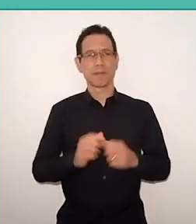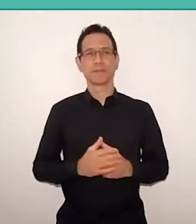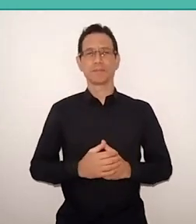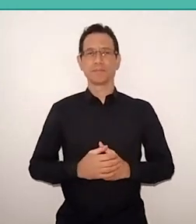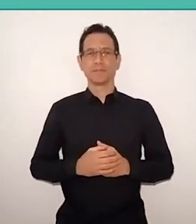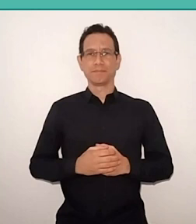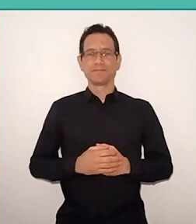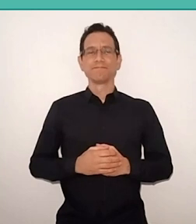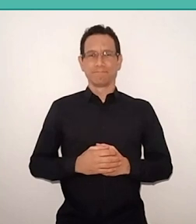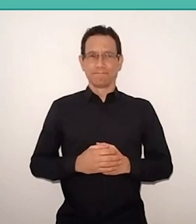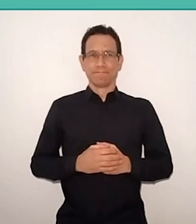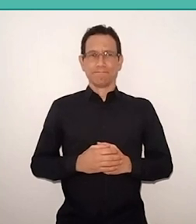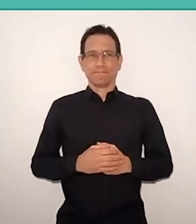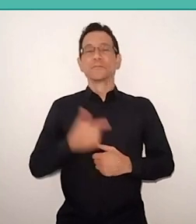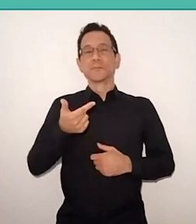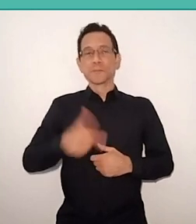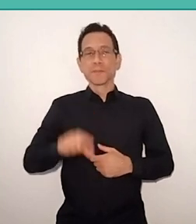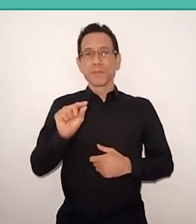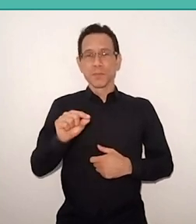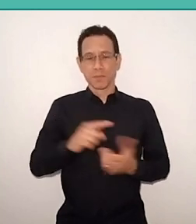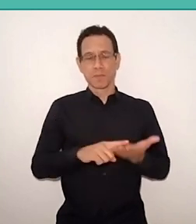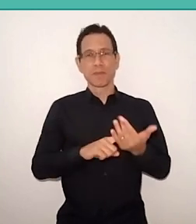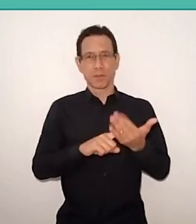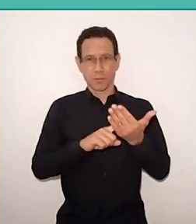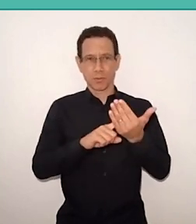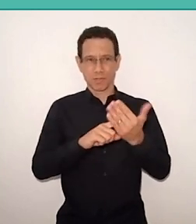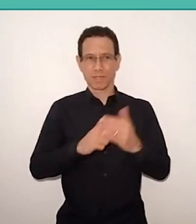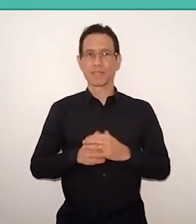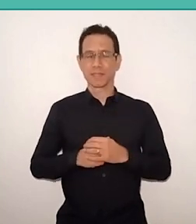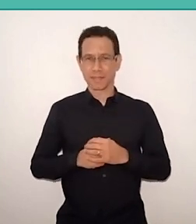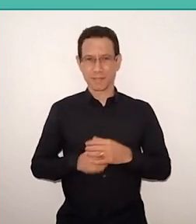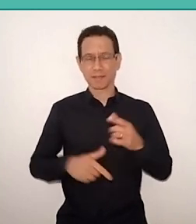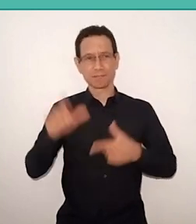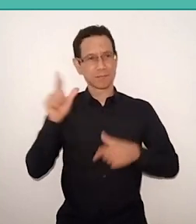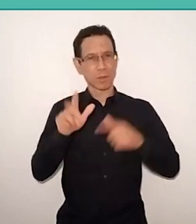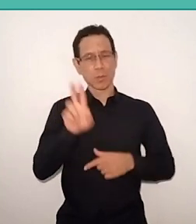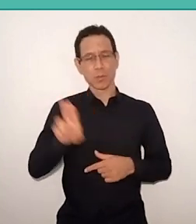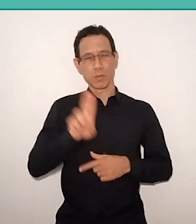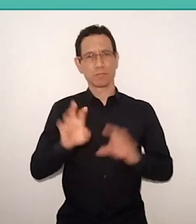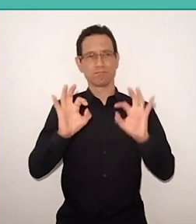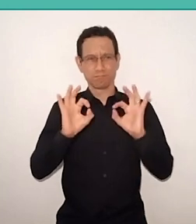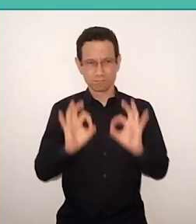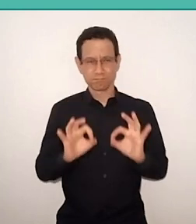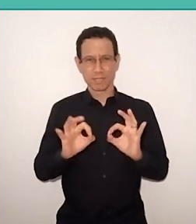We will also have the issue of technology and proper use of it. When I think about technology,